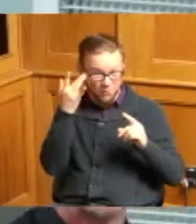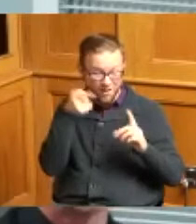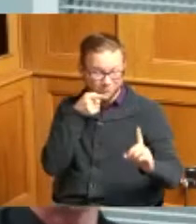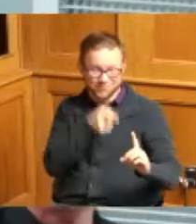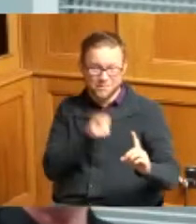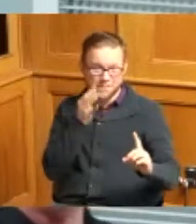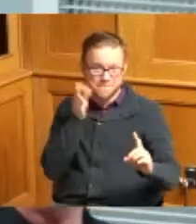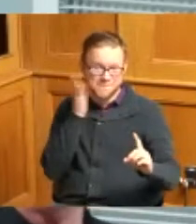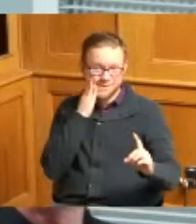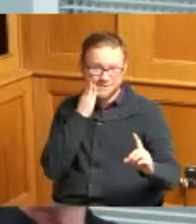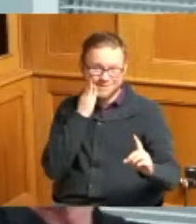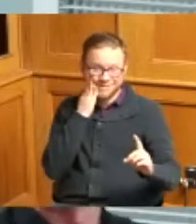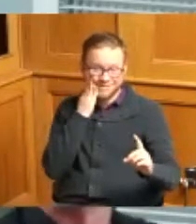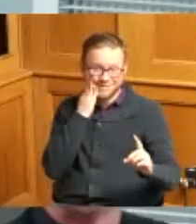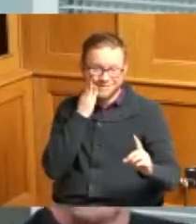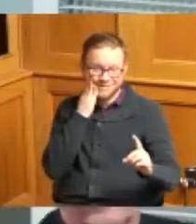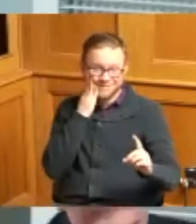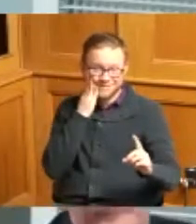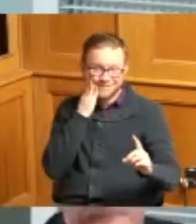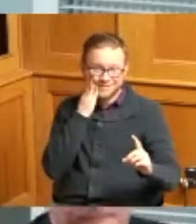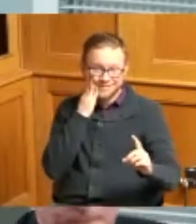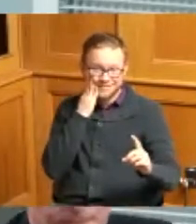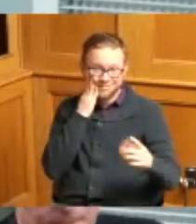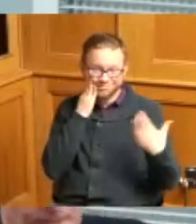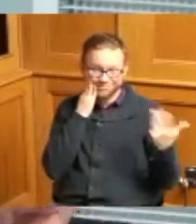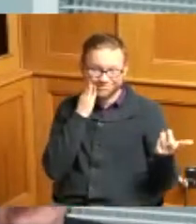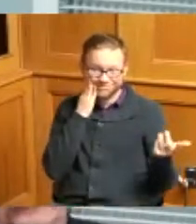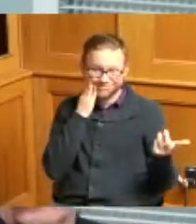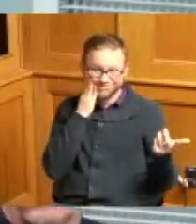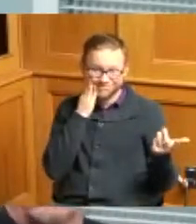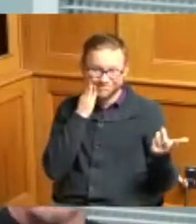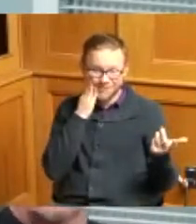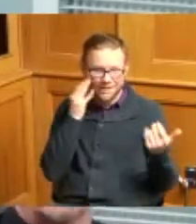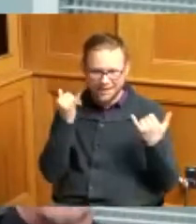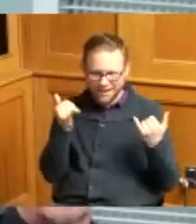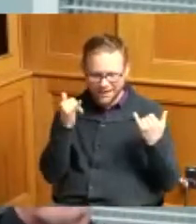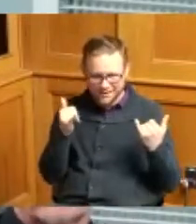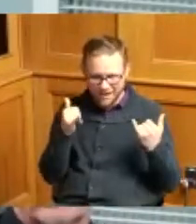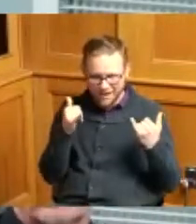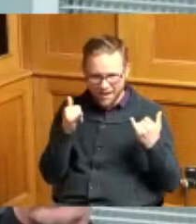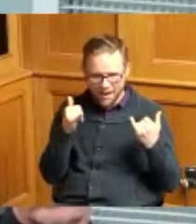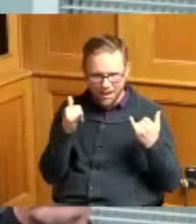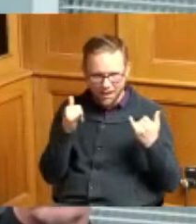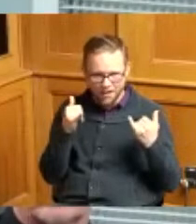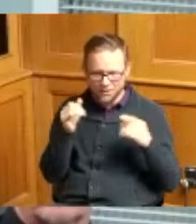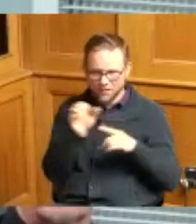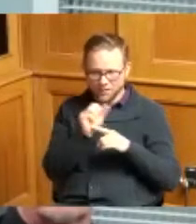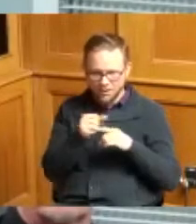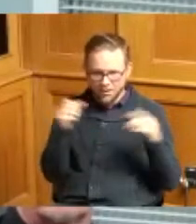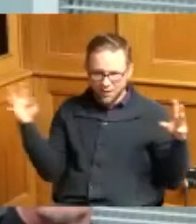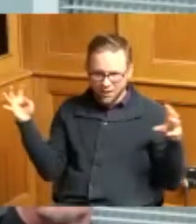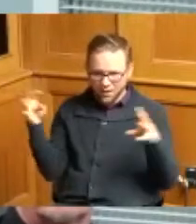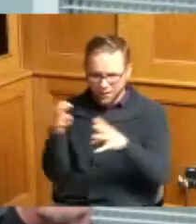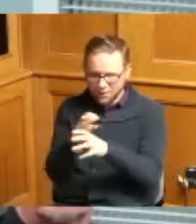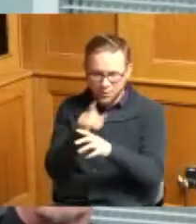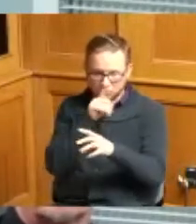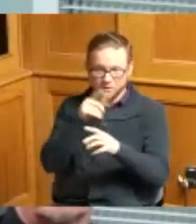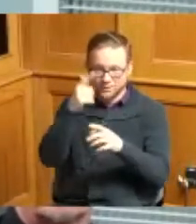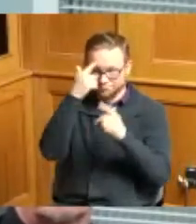and I just said it's went this far and everything and it's up to you to take care of it it's there's